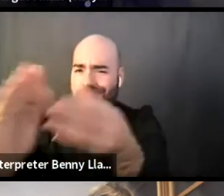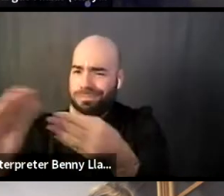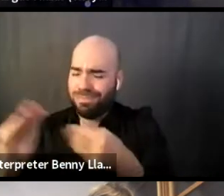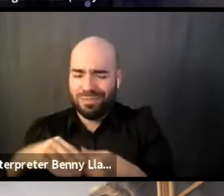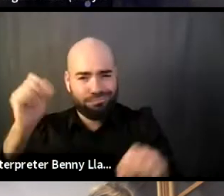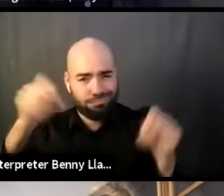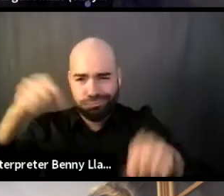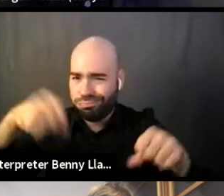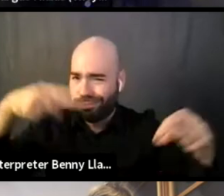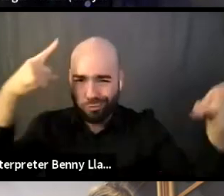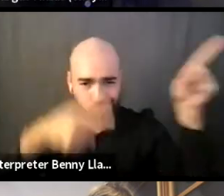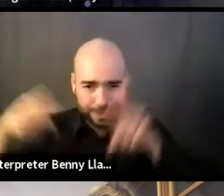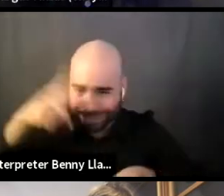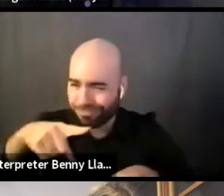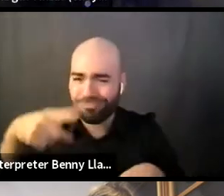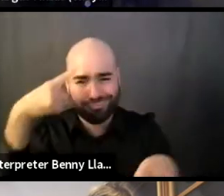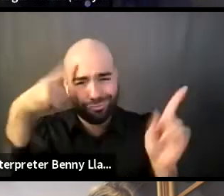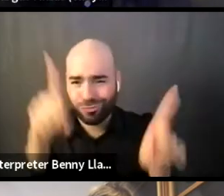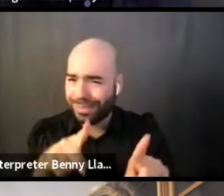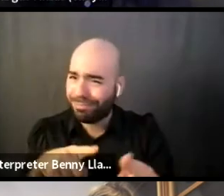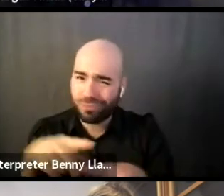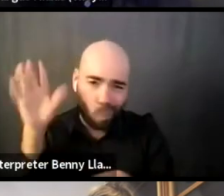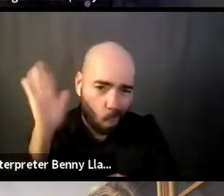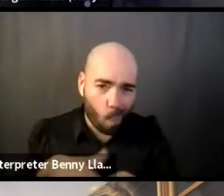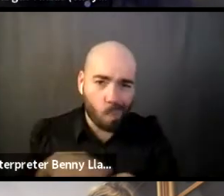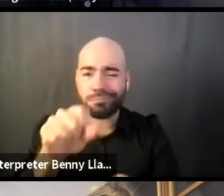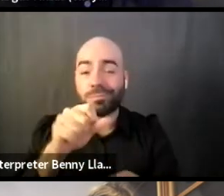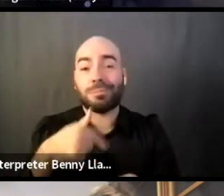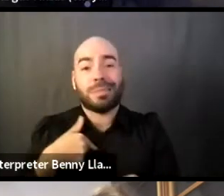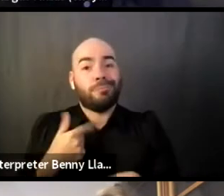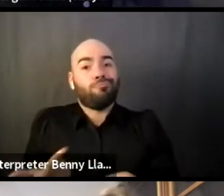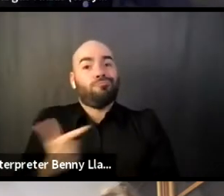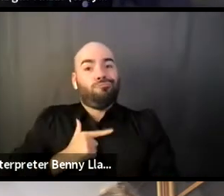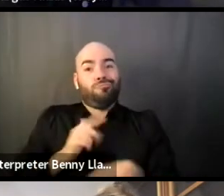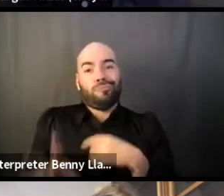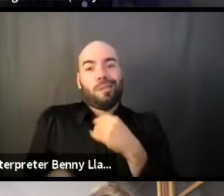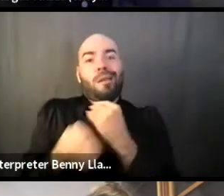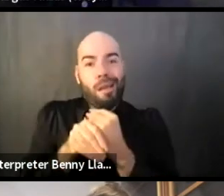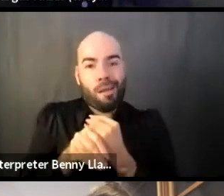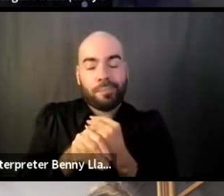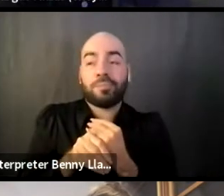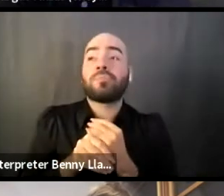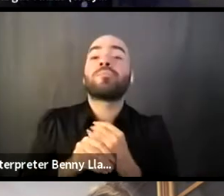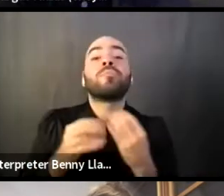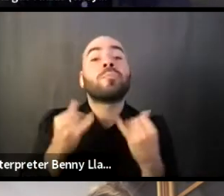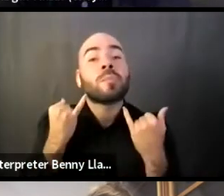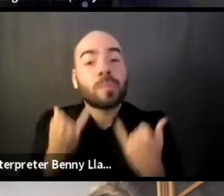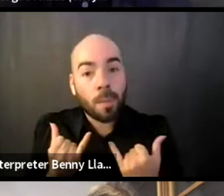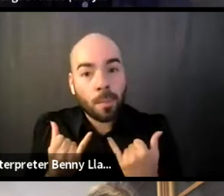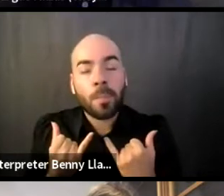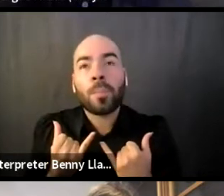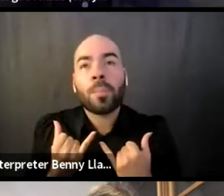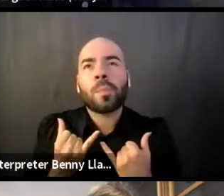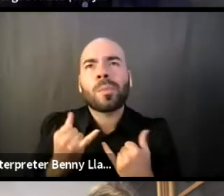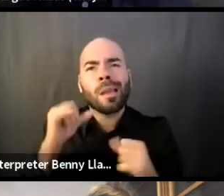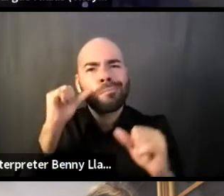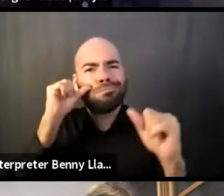There's something so amazing now in this day and age, especially with the advent of like technology